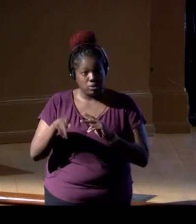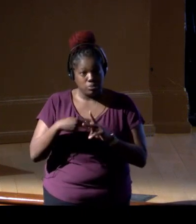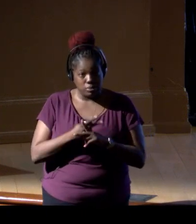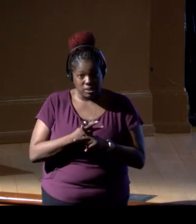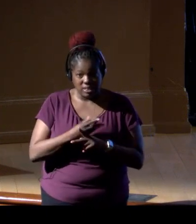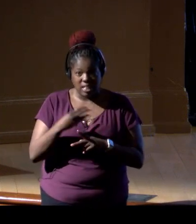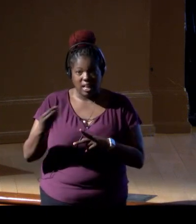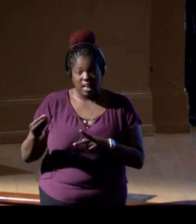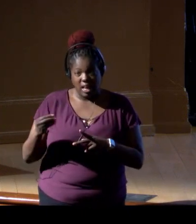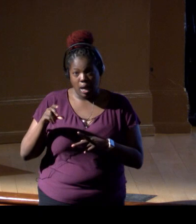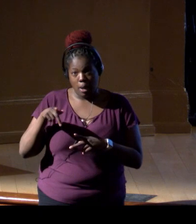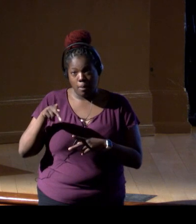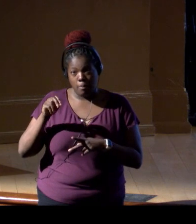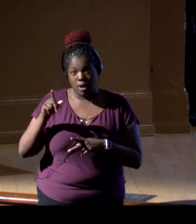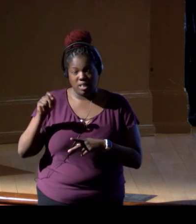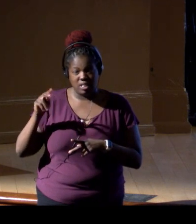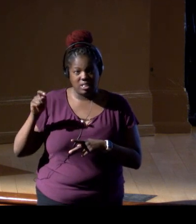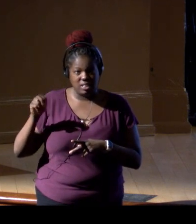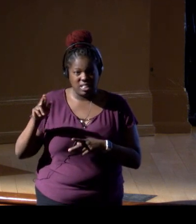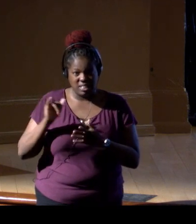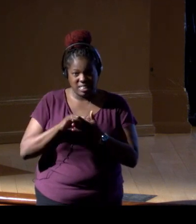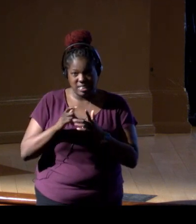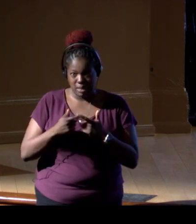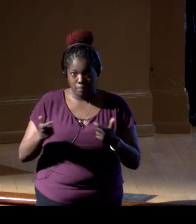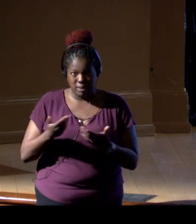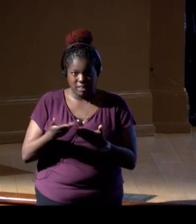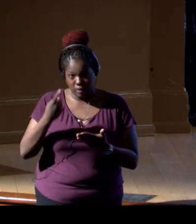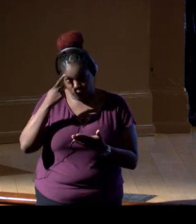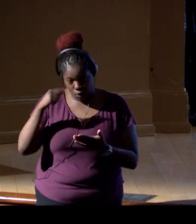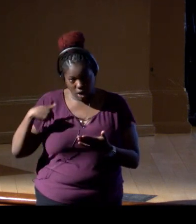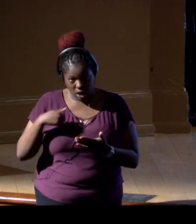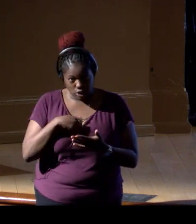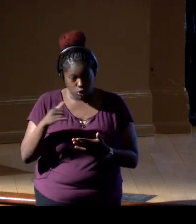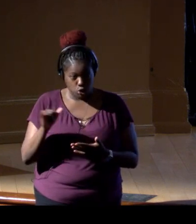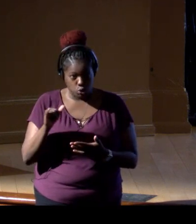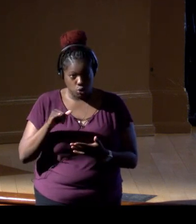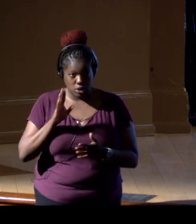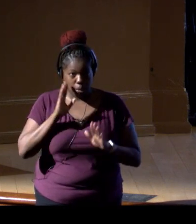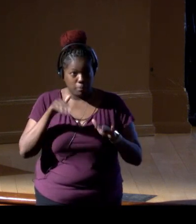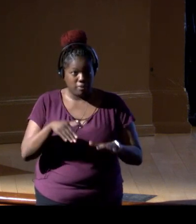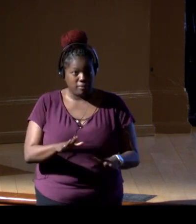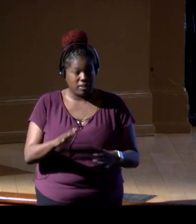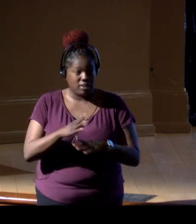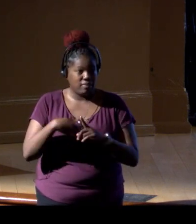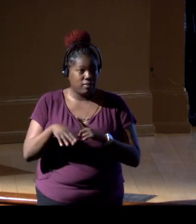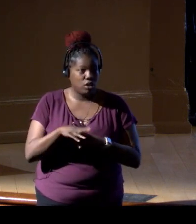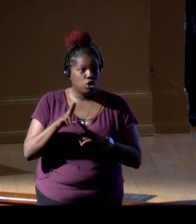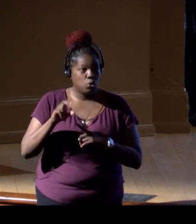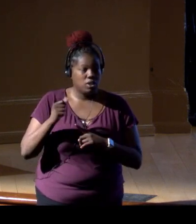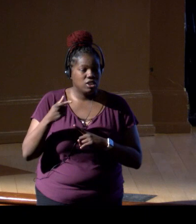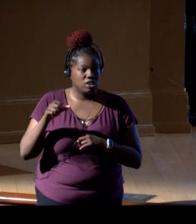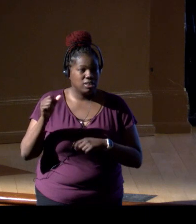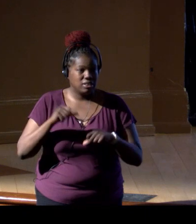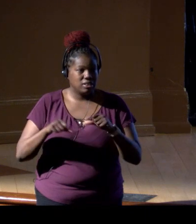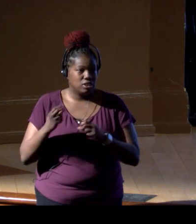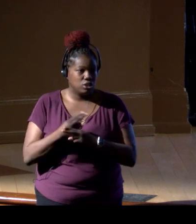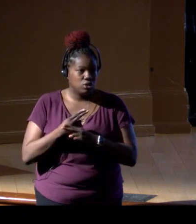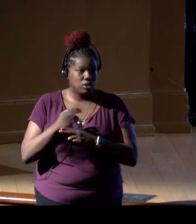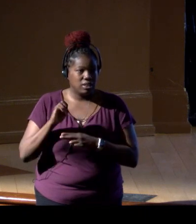and pollinators as well is a big effort for us. And in the marine environment, our USGS scientists are using eDNA to monitor